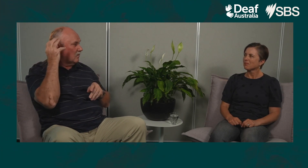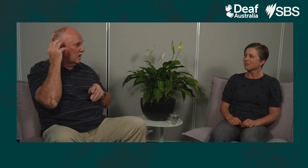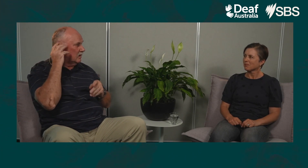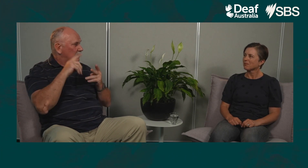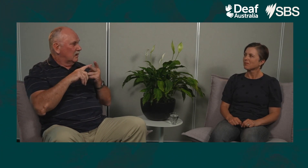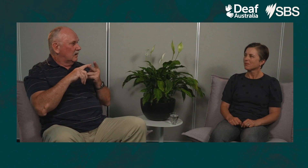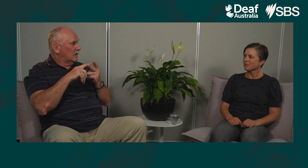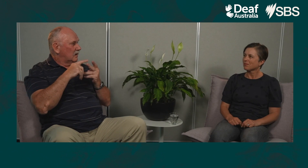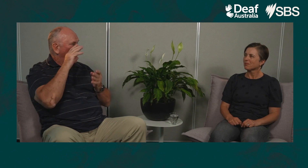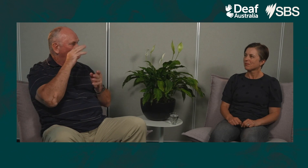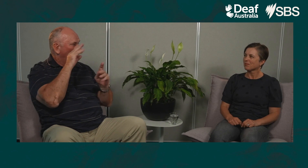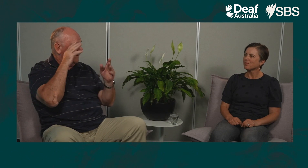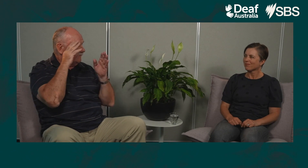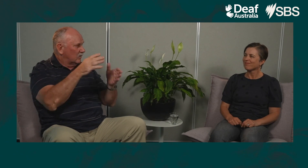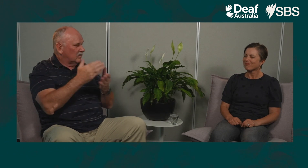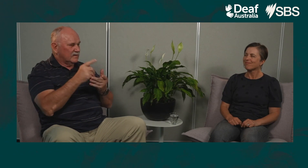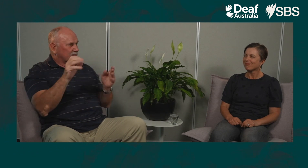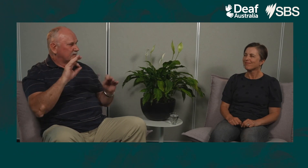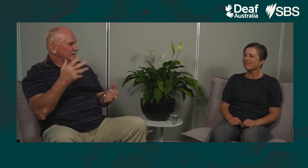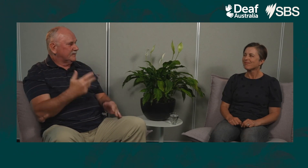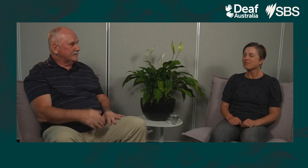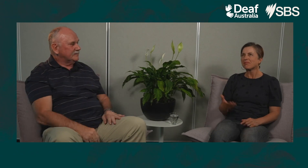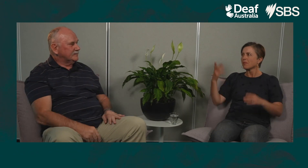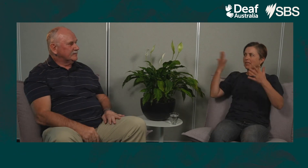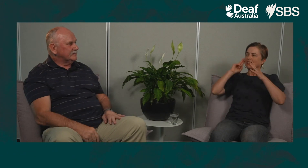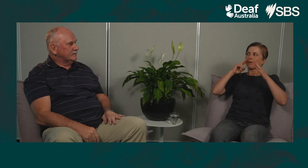who listen to the radio they don't tend to focus on things visually if they can hear.